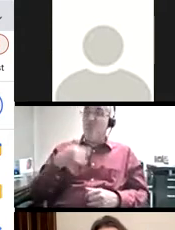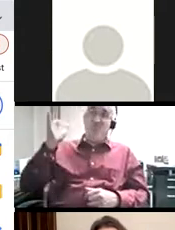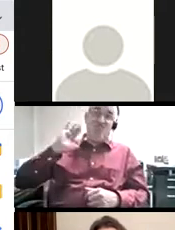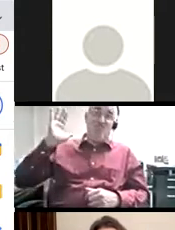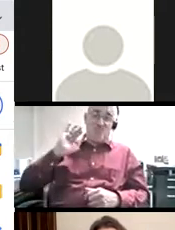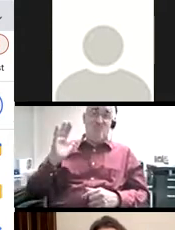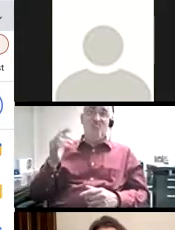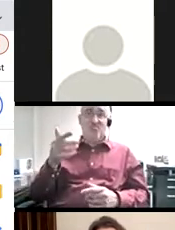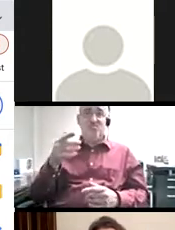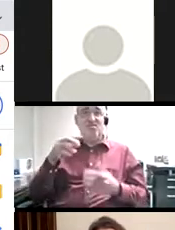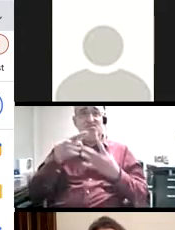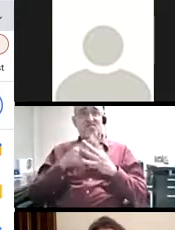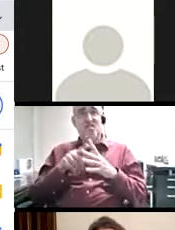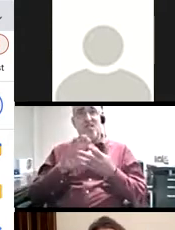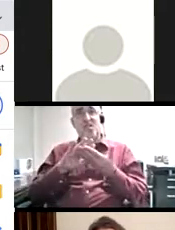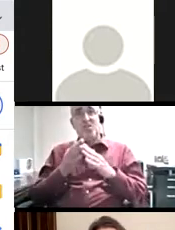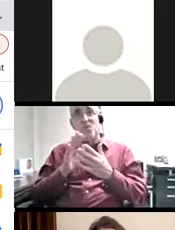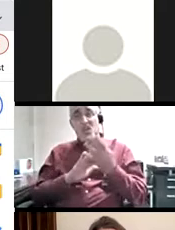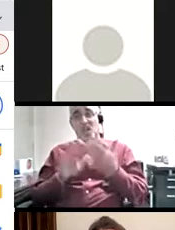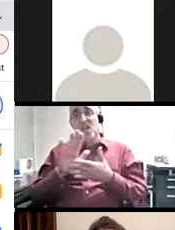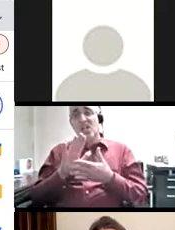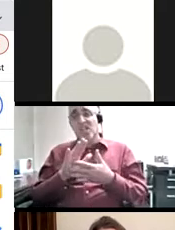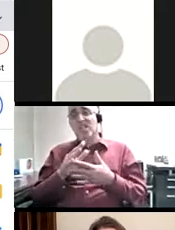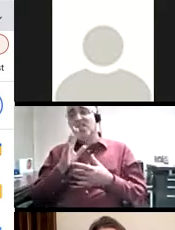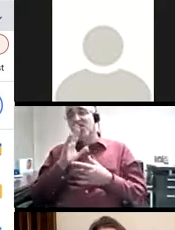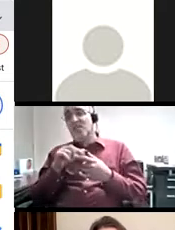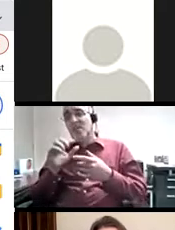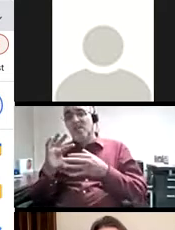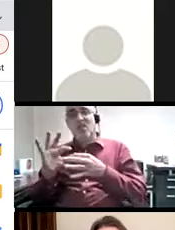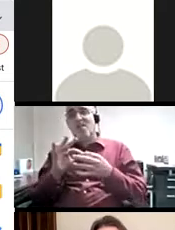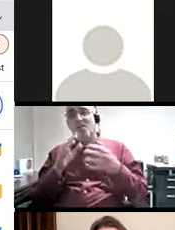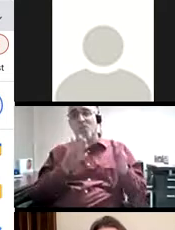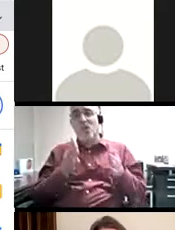college and have struggled as a writer and that my career actually emphasizes kinetic expression